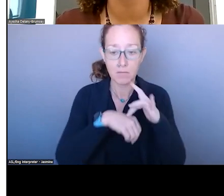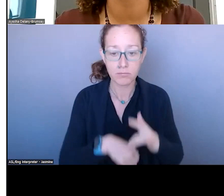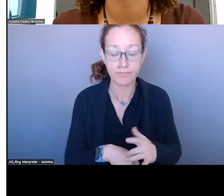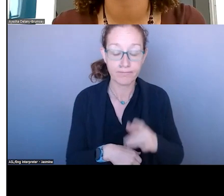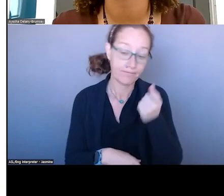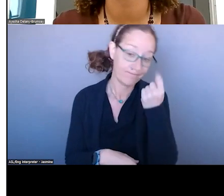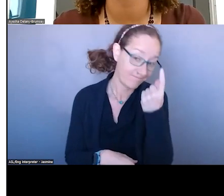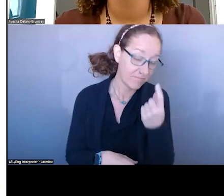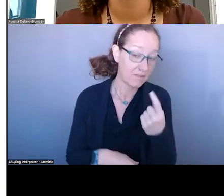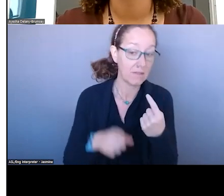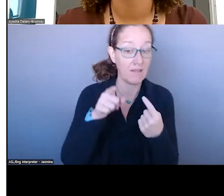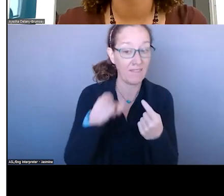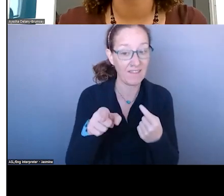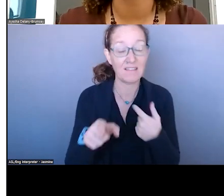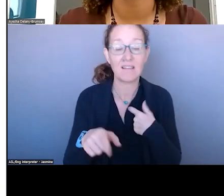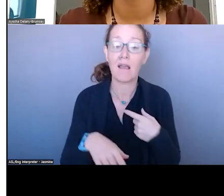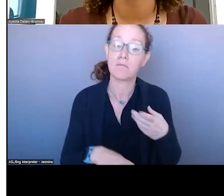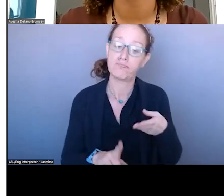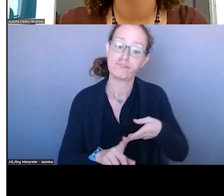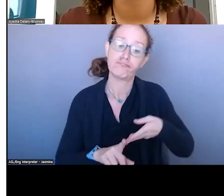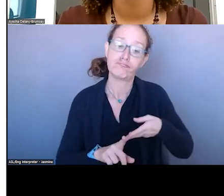TIME FOR MYSELF AND I AM CONSTANTLY SENDING